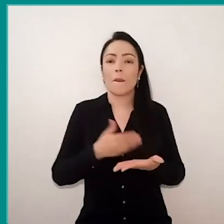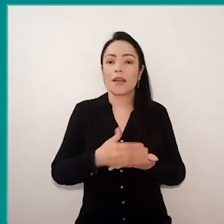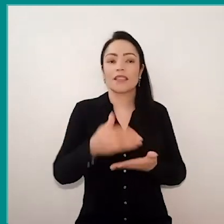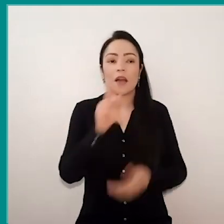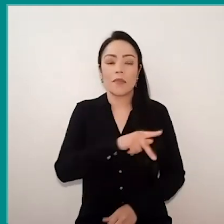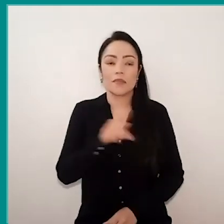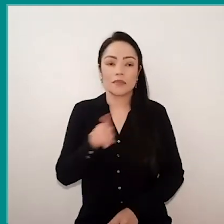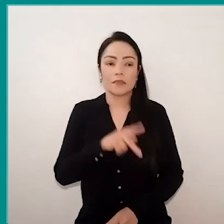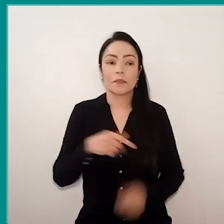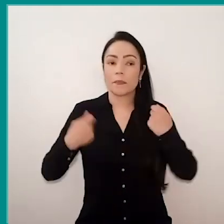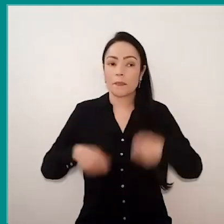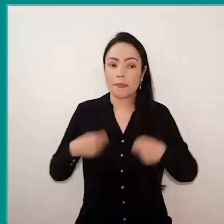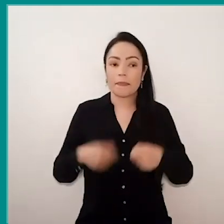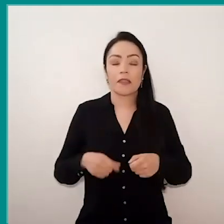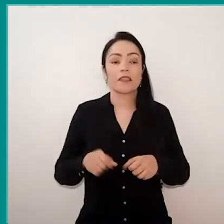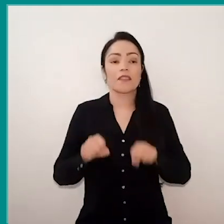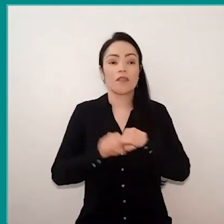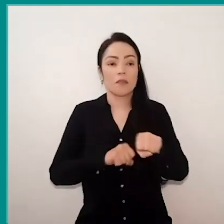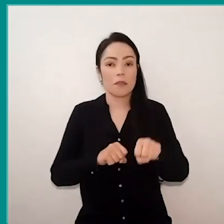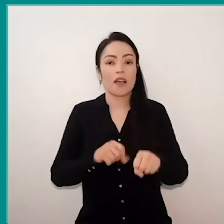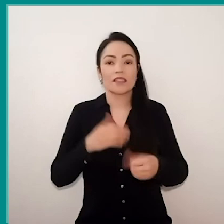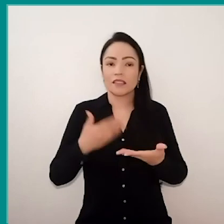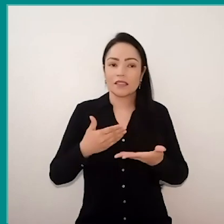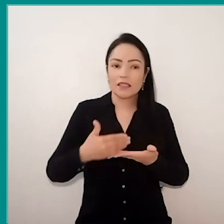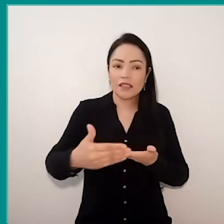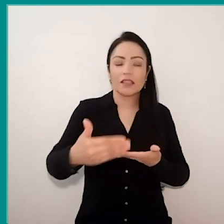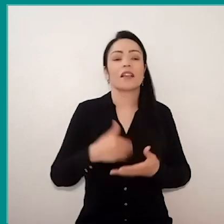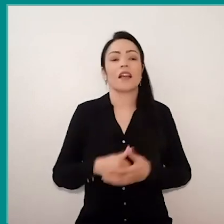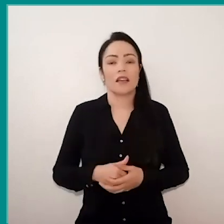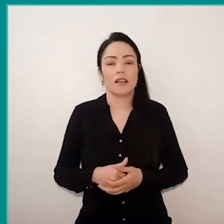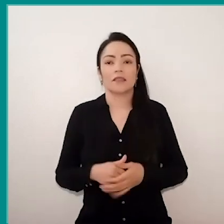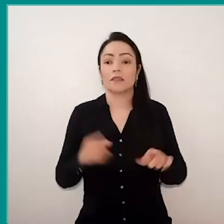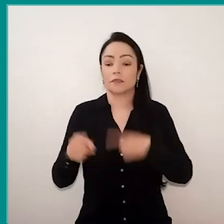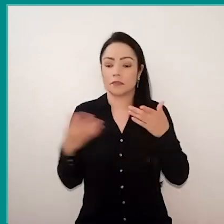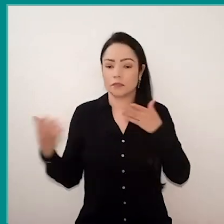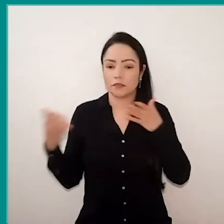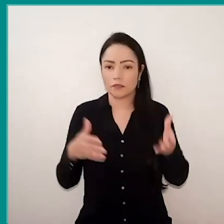It needs to be formed within this perspective for when he arrives in the class, he put it into practice,